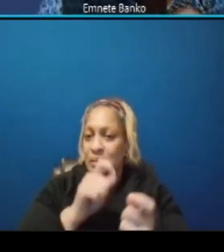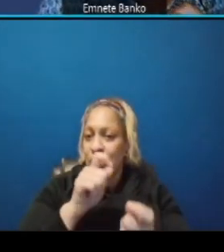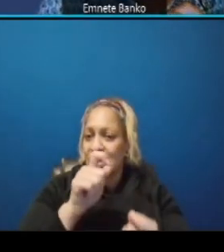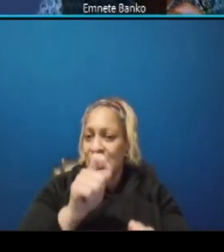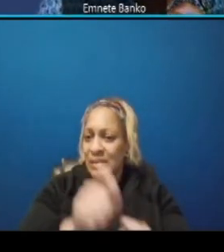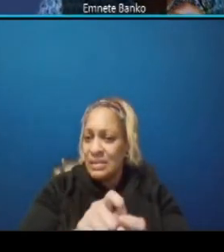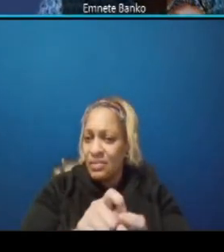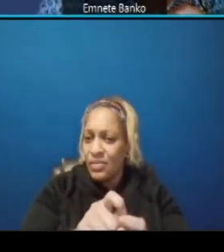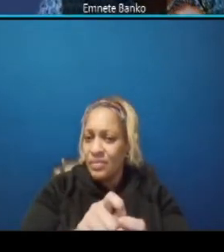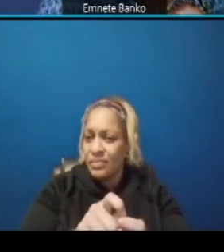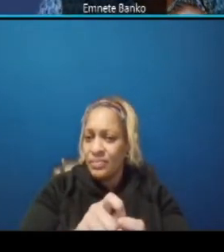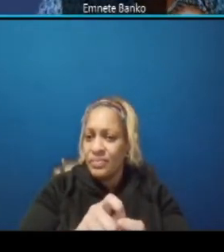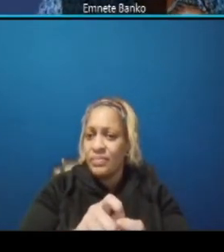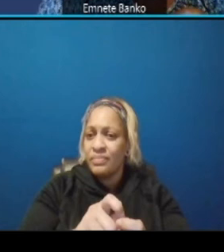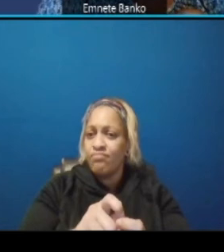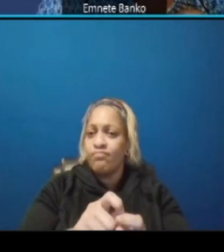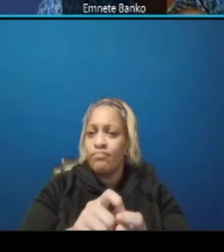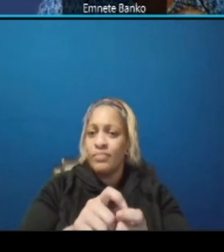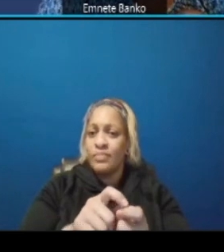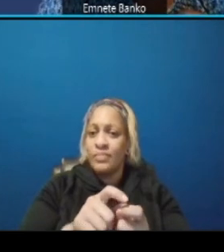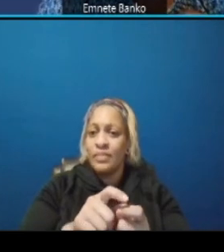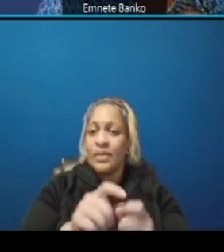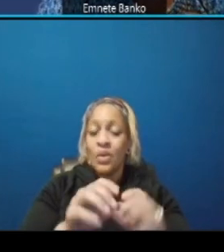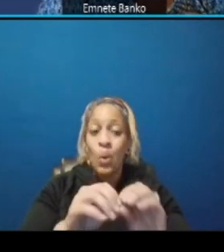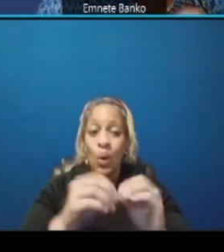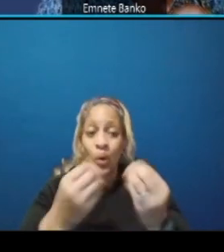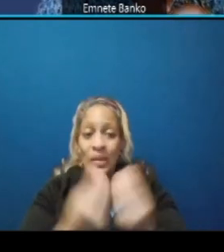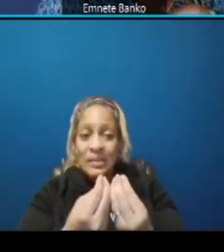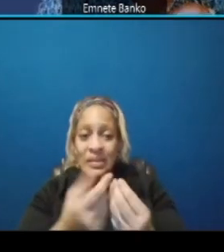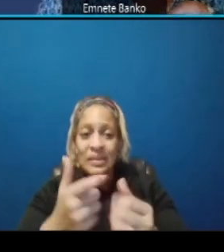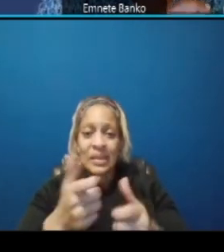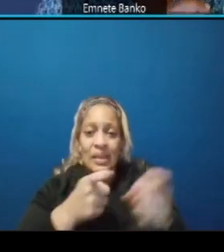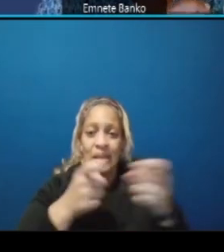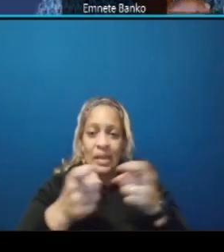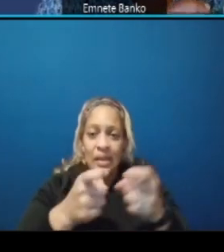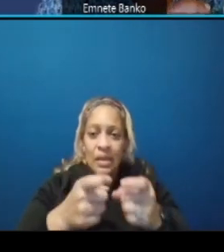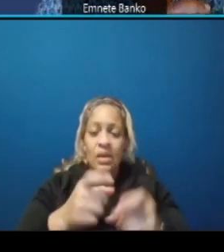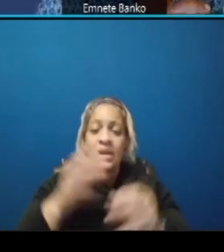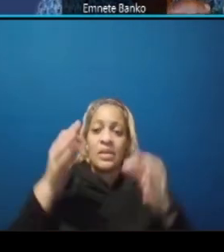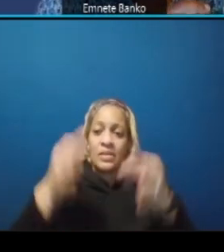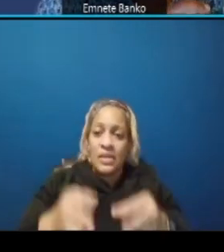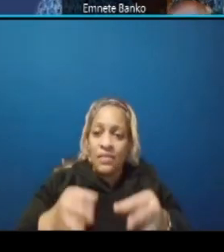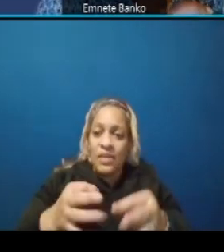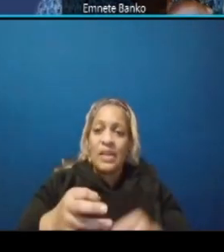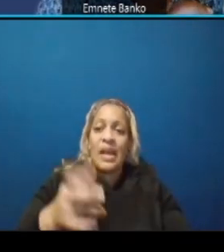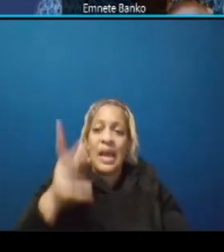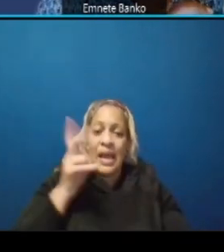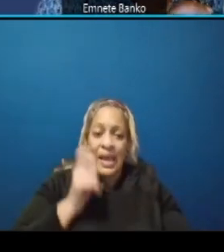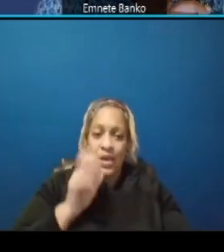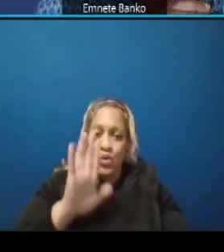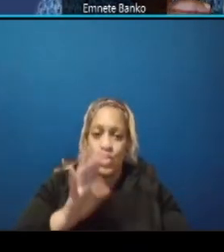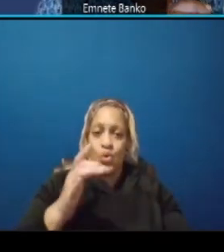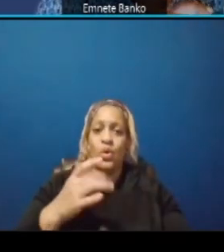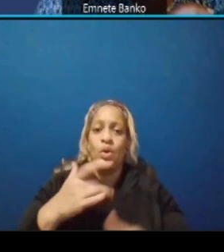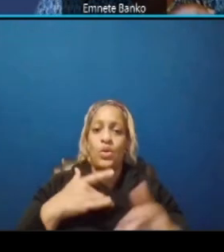that's handling that but definitely we hear your concern and we will share it internally